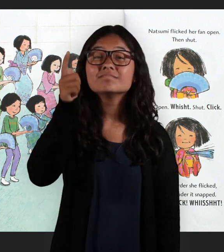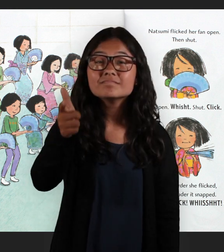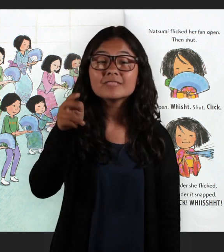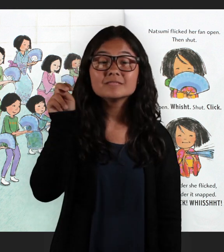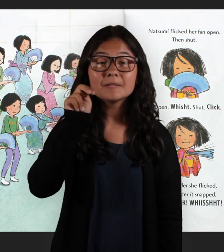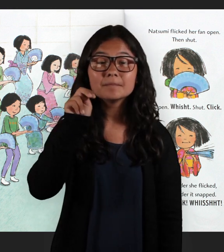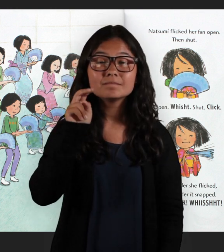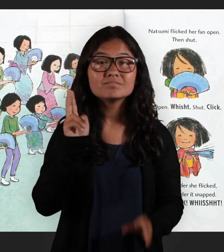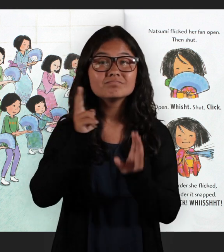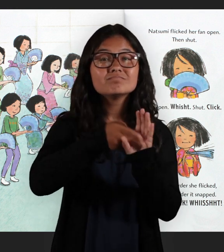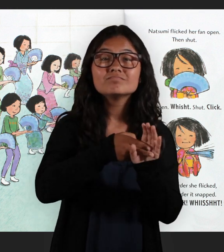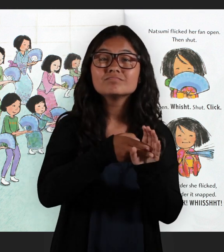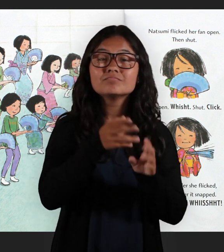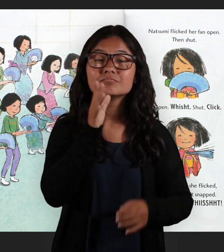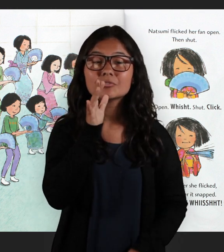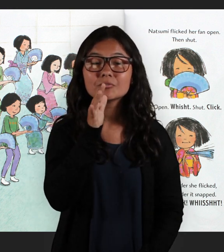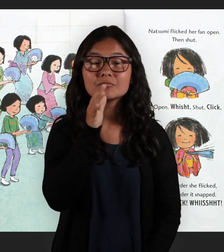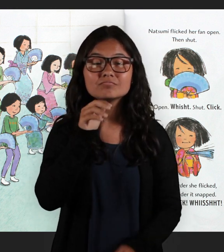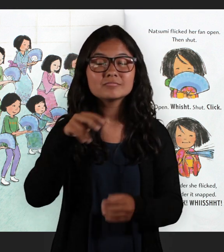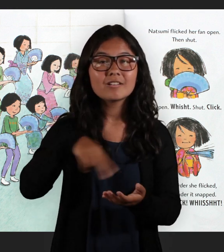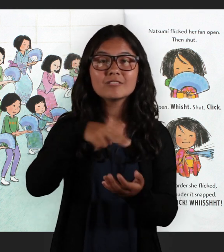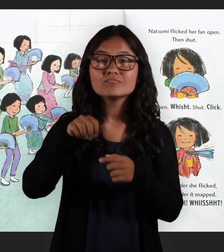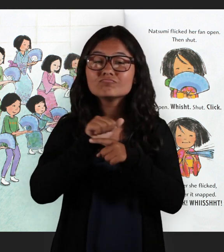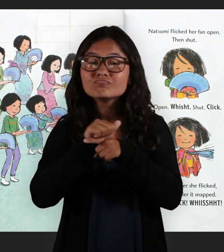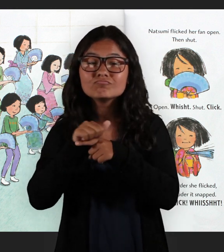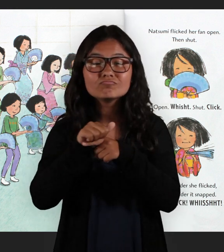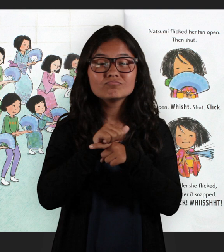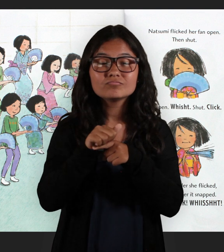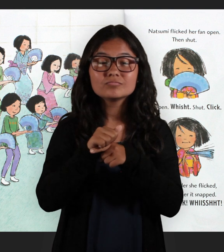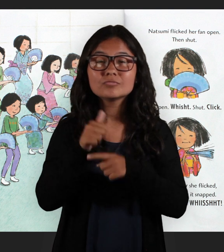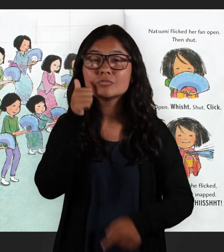Later Natsumi joined Mother at dance rehearsal.